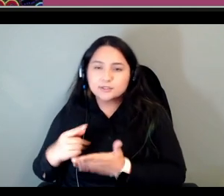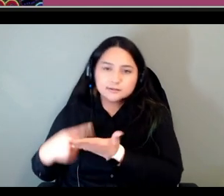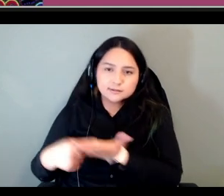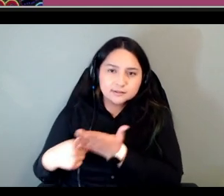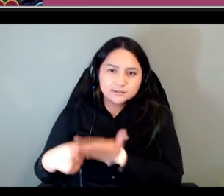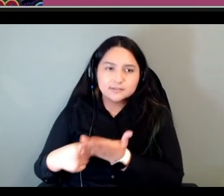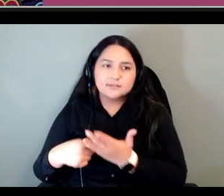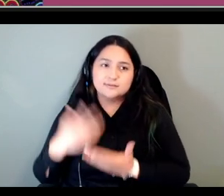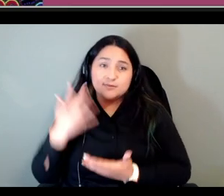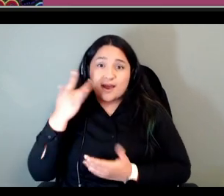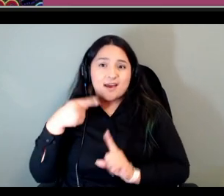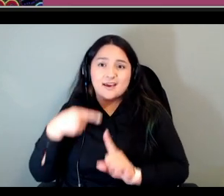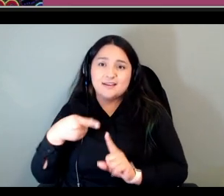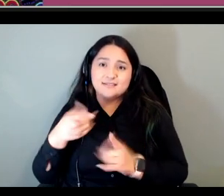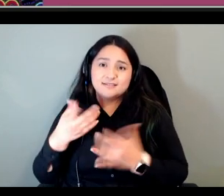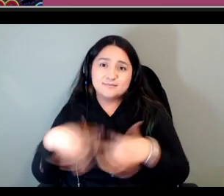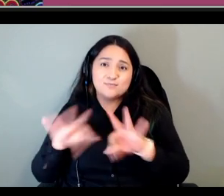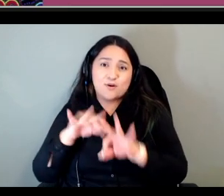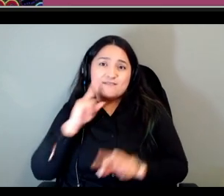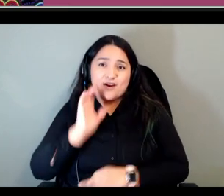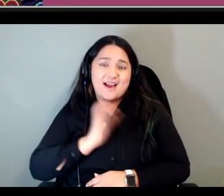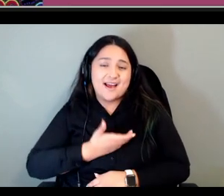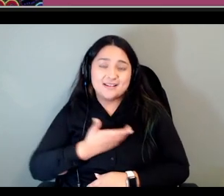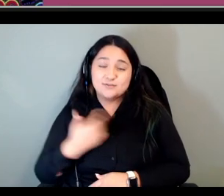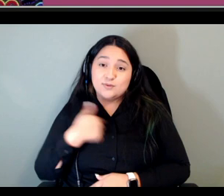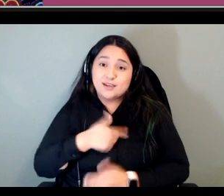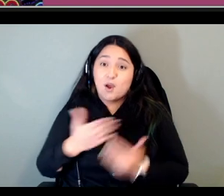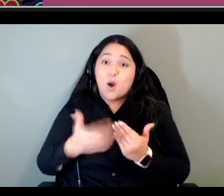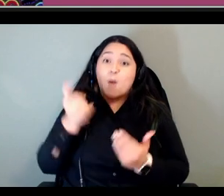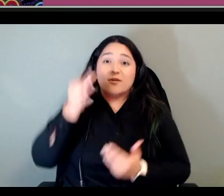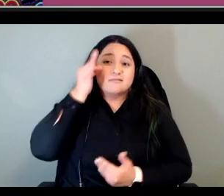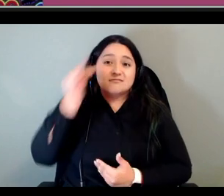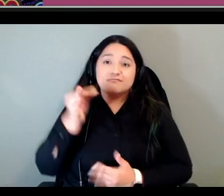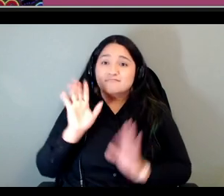for us that we almost said no we're not going to do this it's great that you want to do